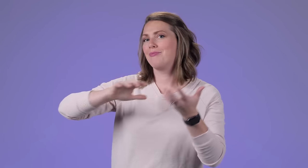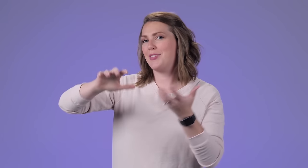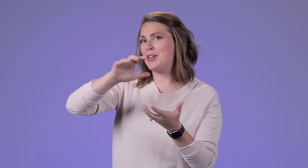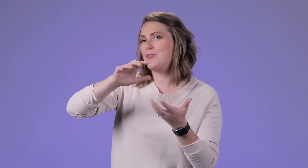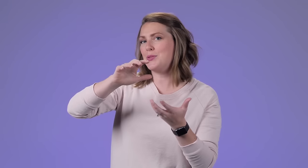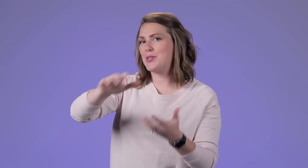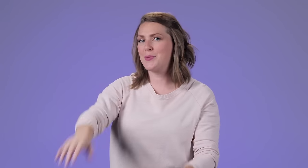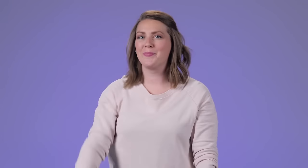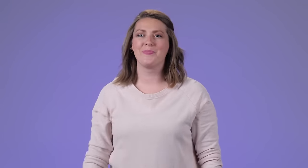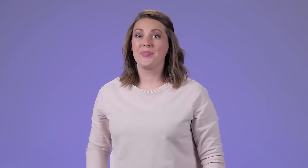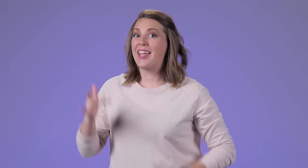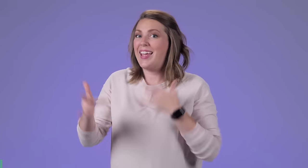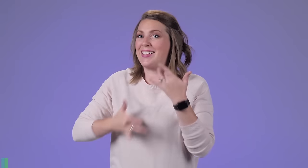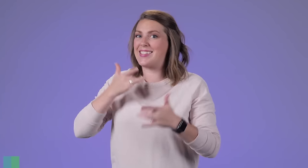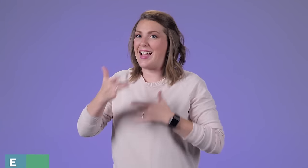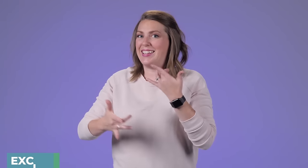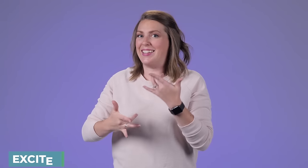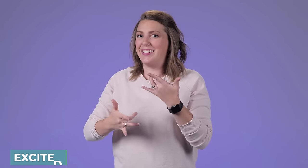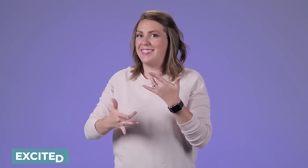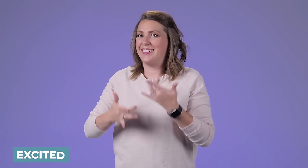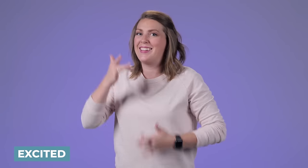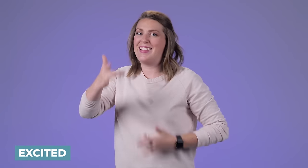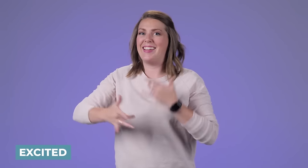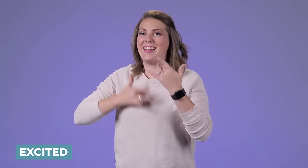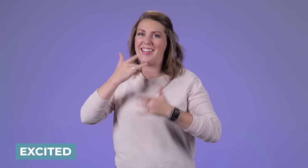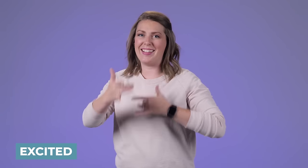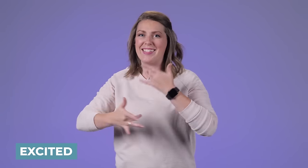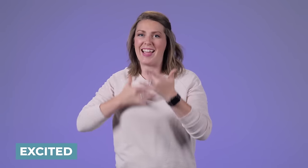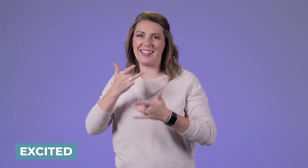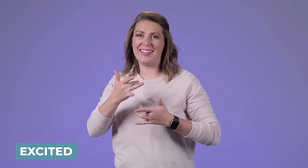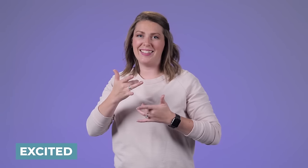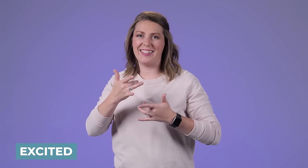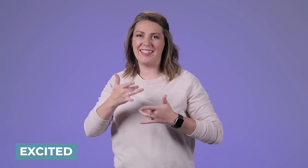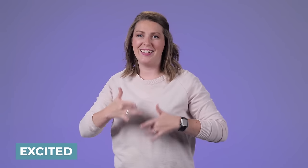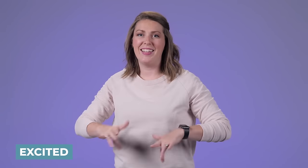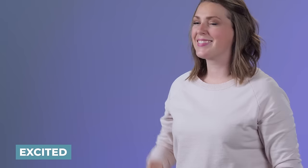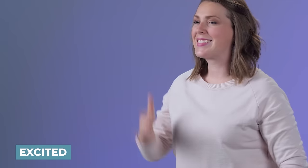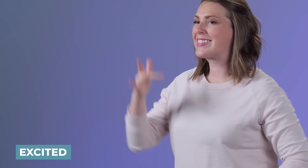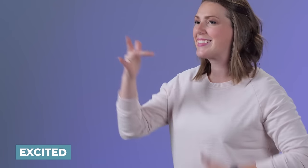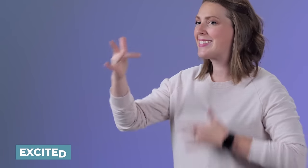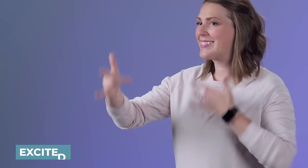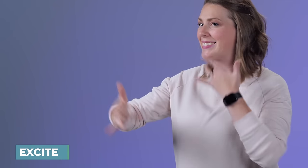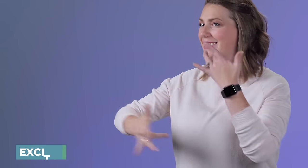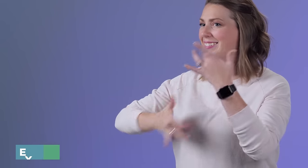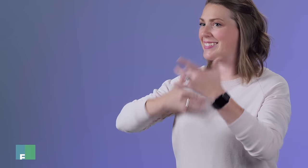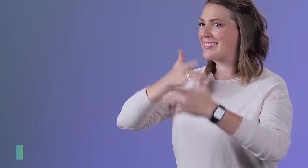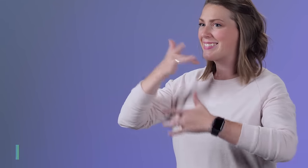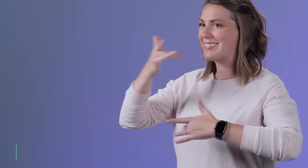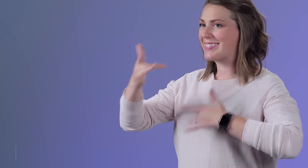'Tired, tired', it's showing your body slumped over when you're tired